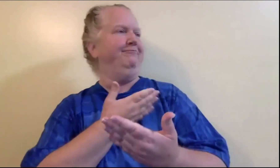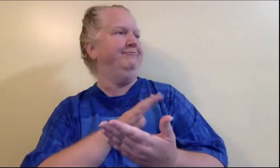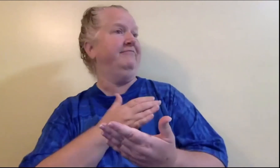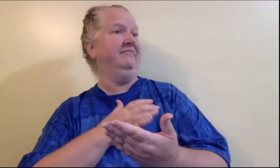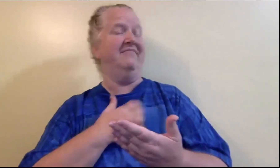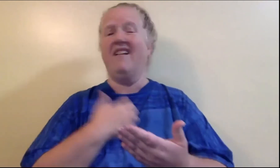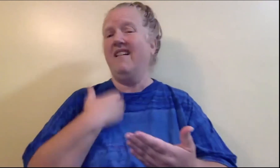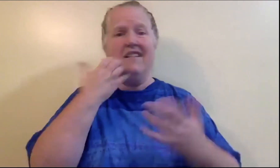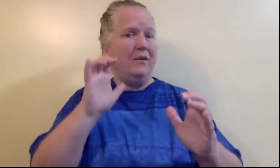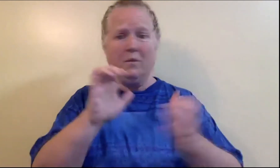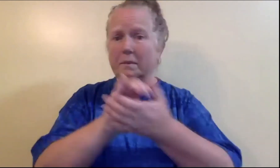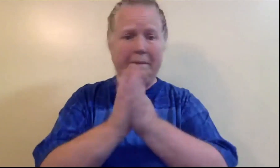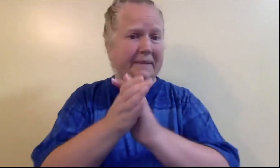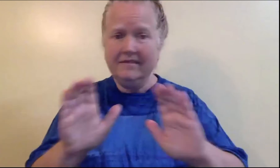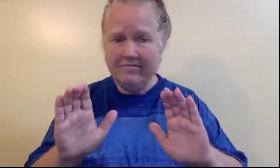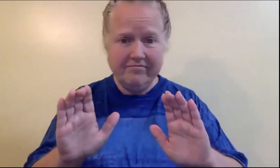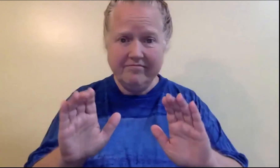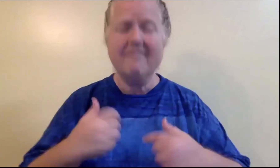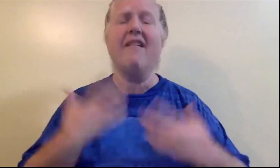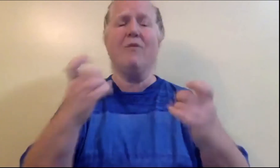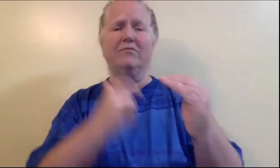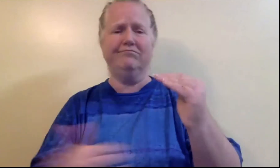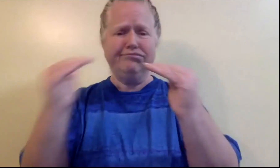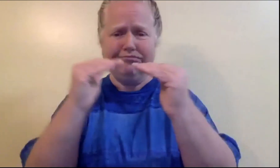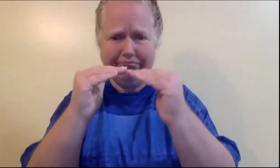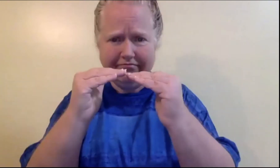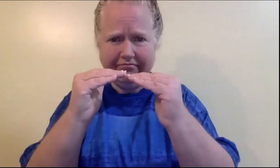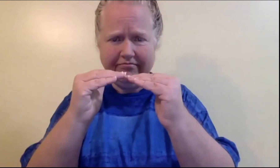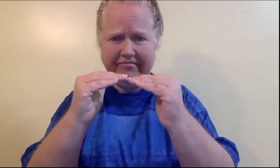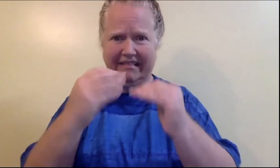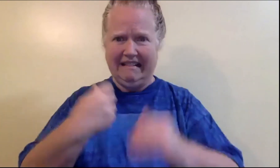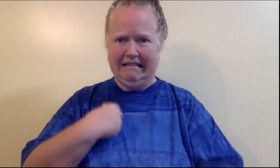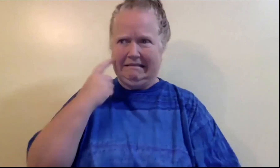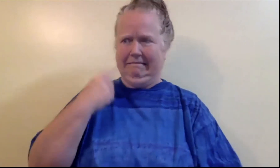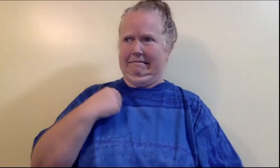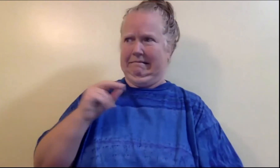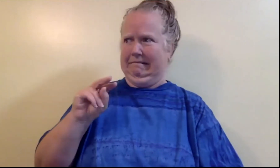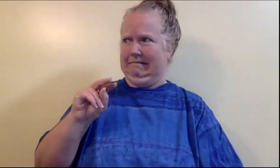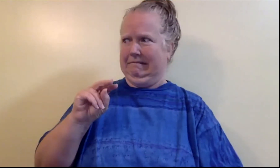He has one song that says, "I don't want peace. I want equal rights and justice."